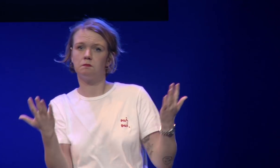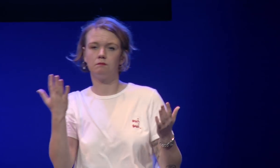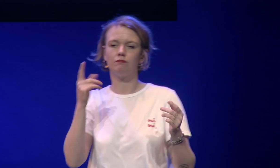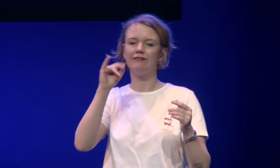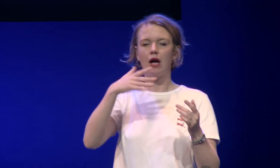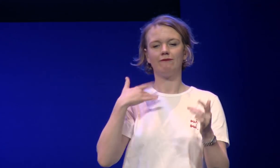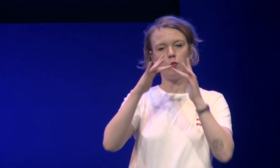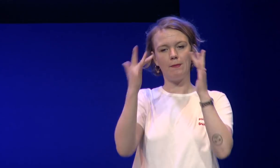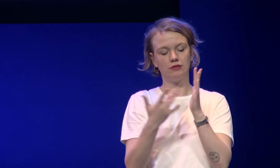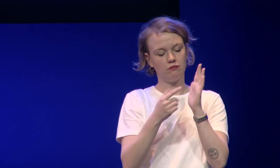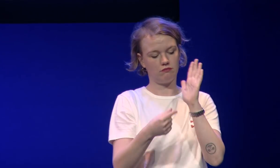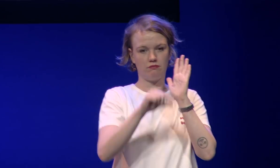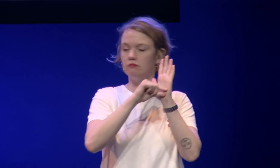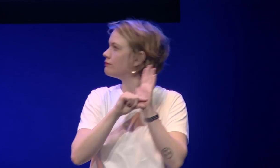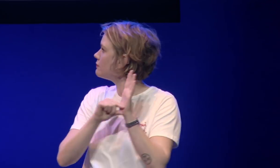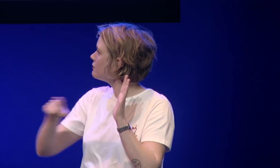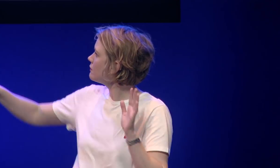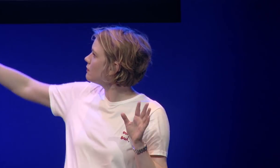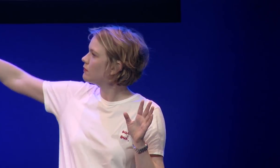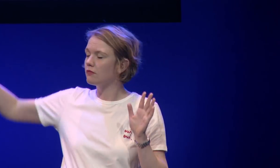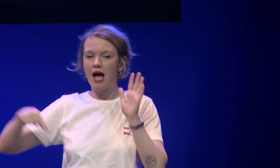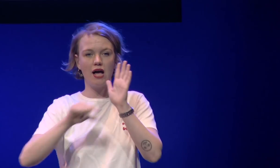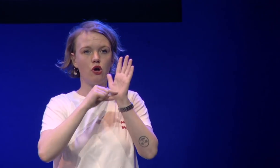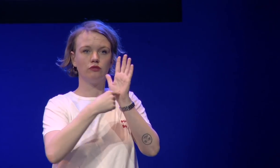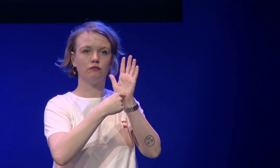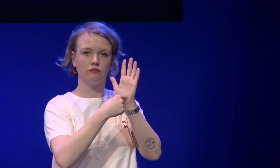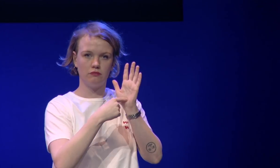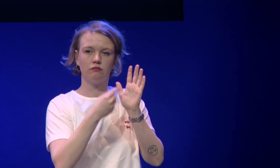would be good if you have a website that we would have an icon there like this